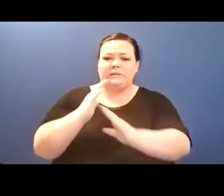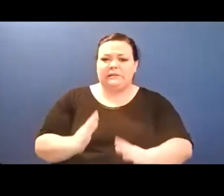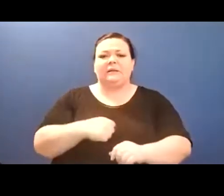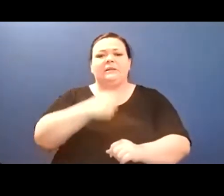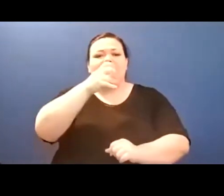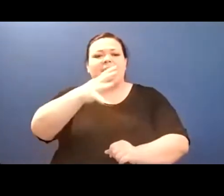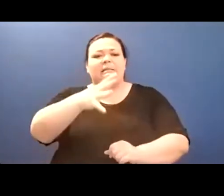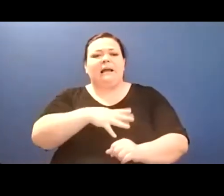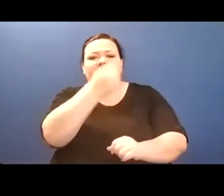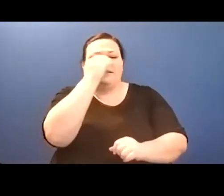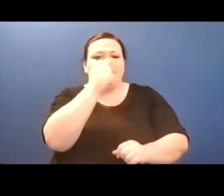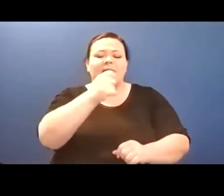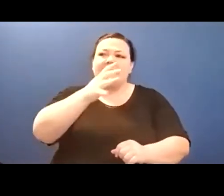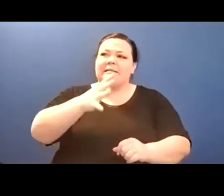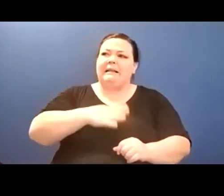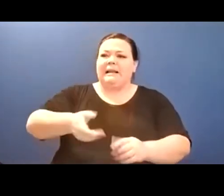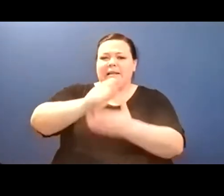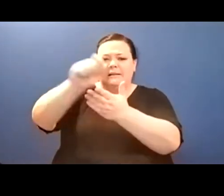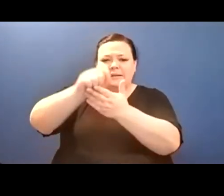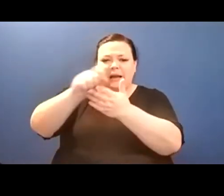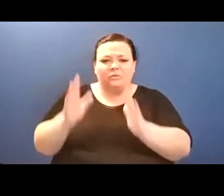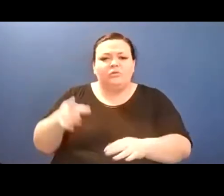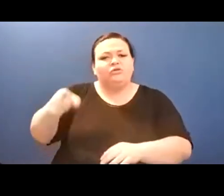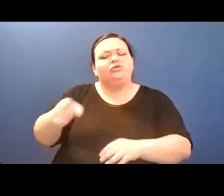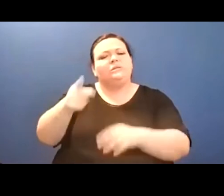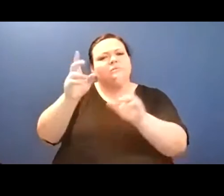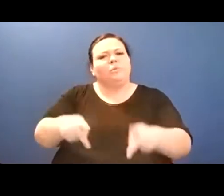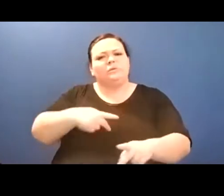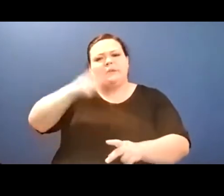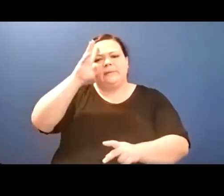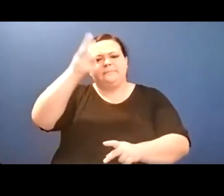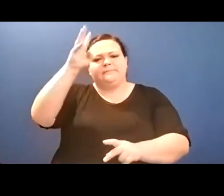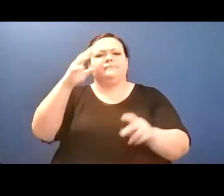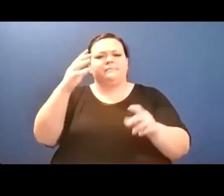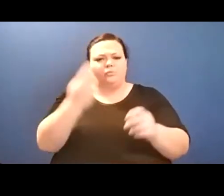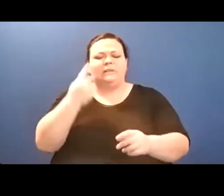I'll have you over to this modest duplex & cook a meal/ for us as you recline or